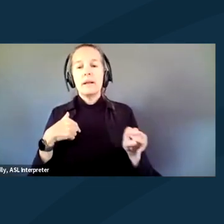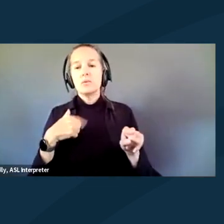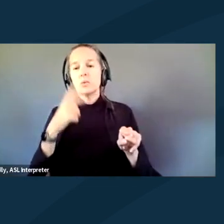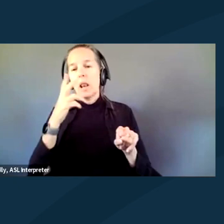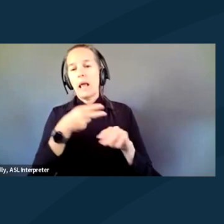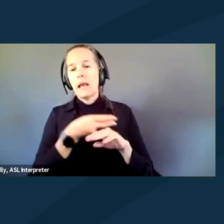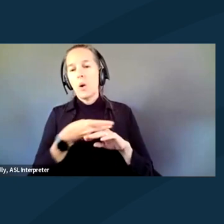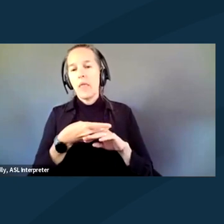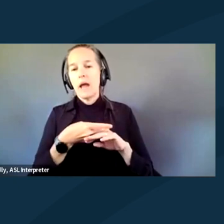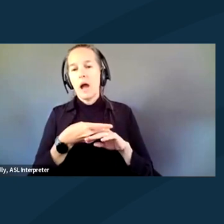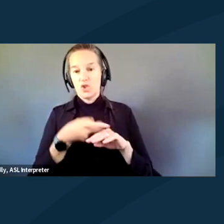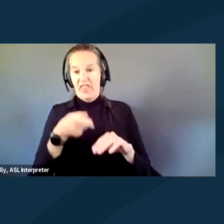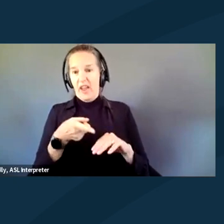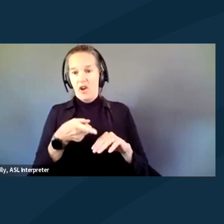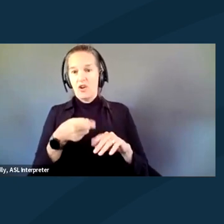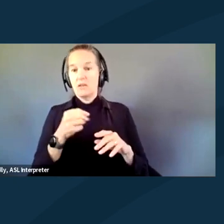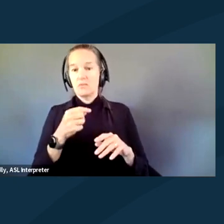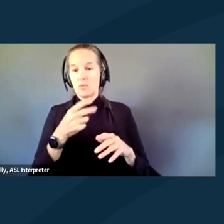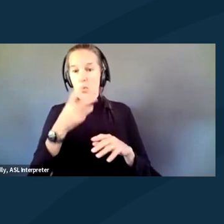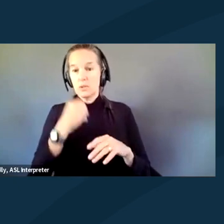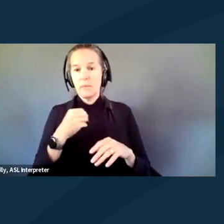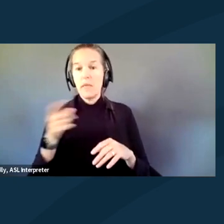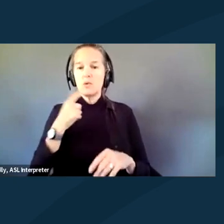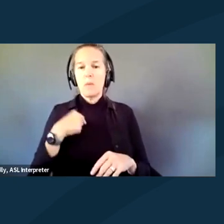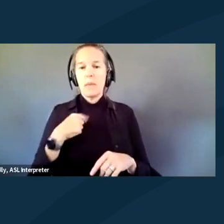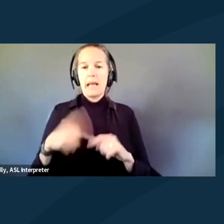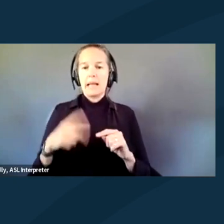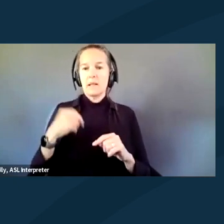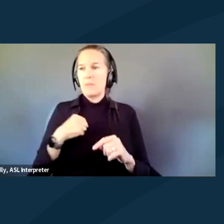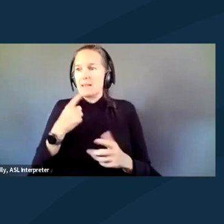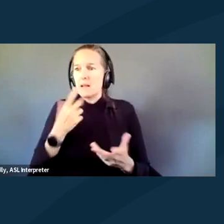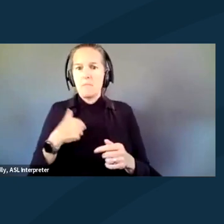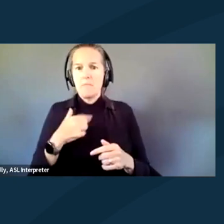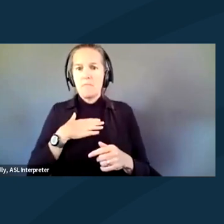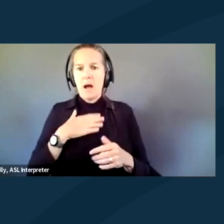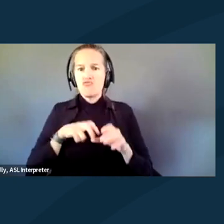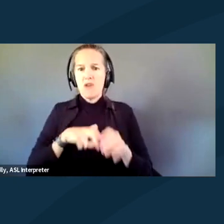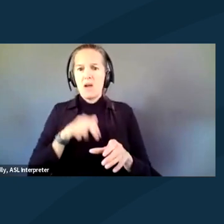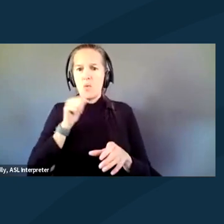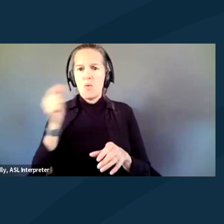And they told me, "You cannot go to sleep." I said, "Well, my ride's not gonna be here for three hours. Why'd you let me out?